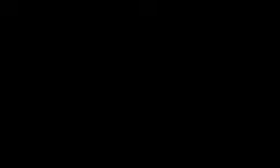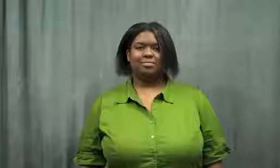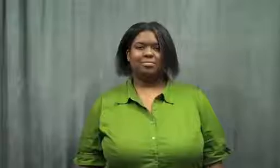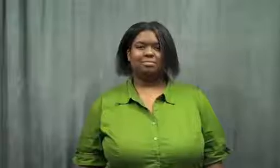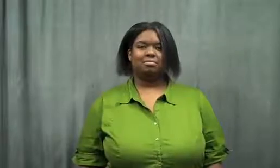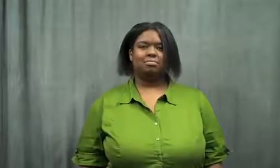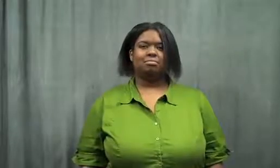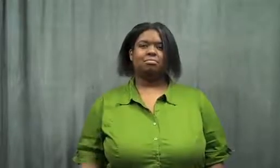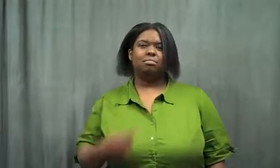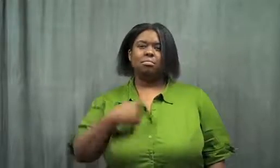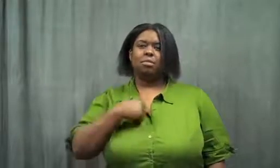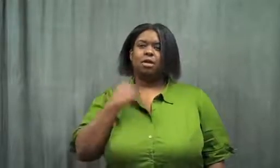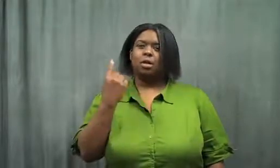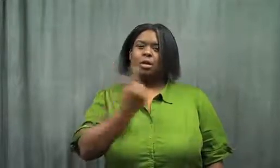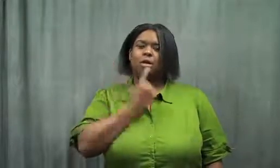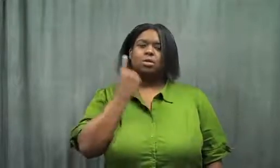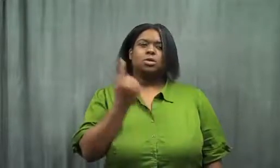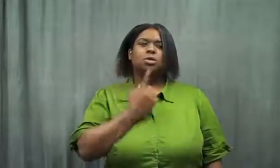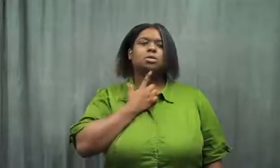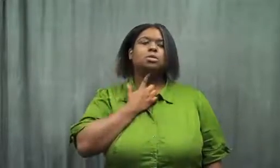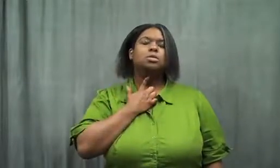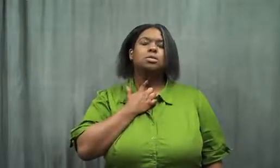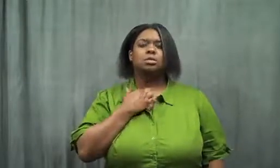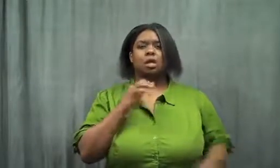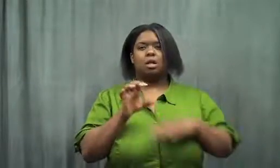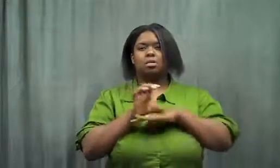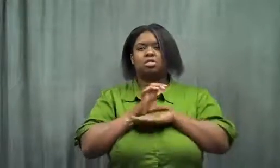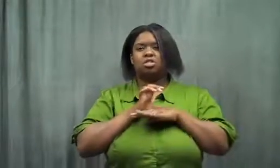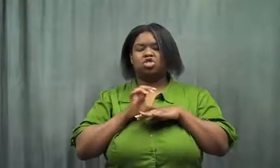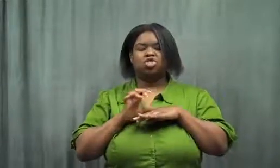I always craved chocolate.